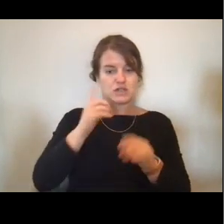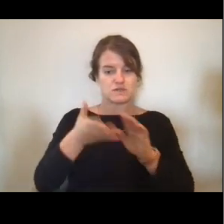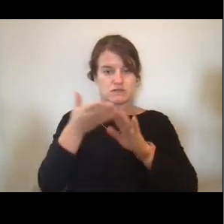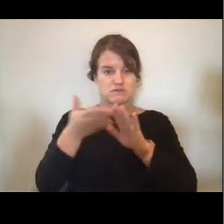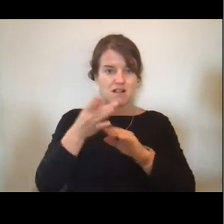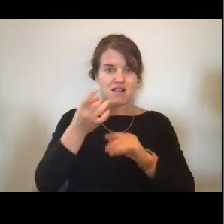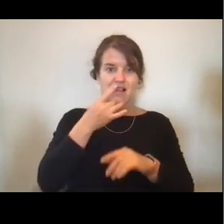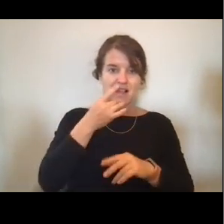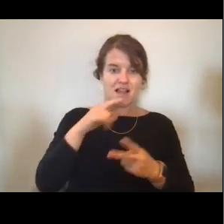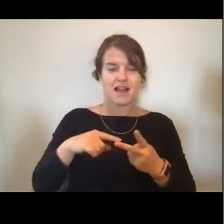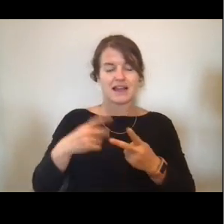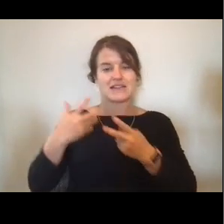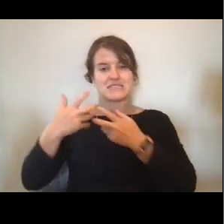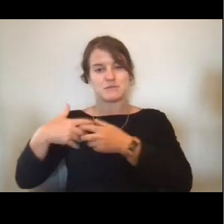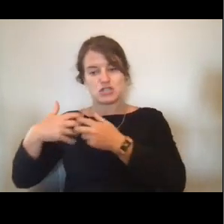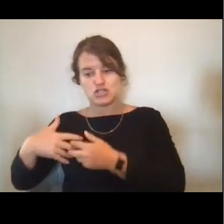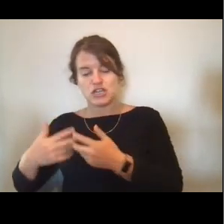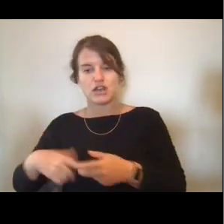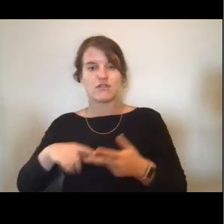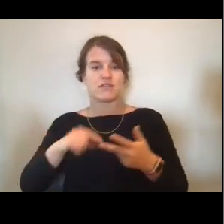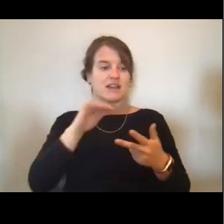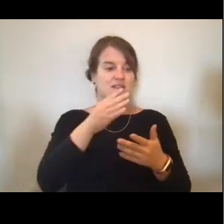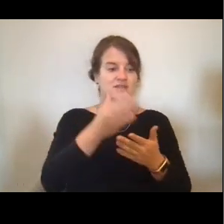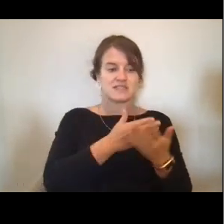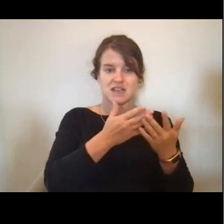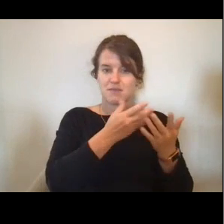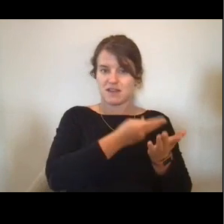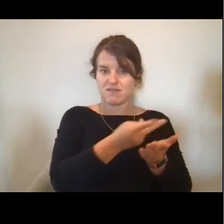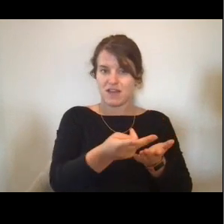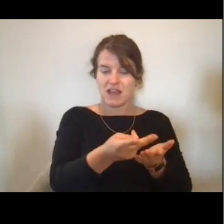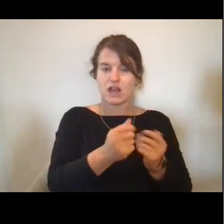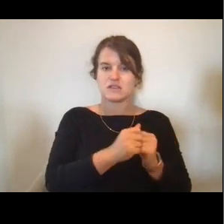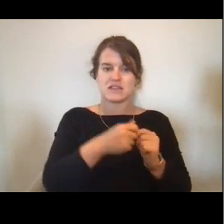If parts fail, they can weld or fabricate a new piece.